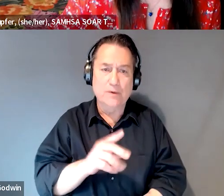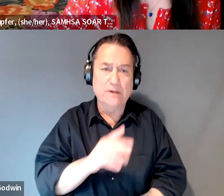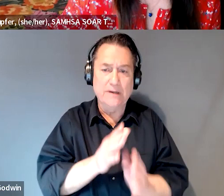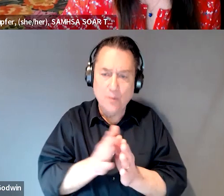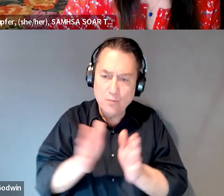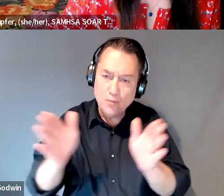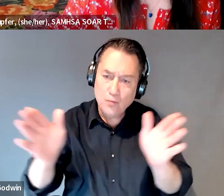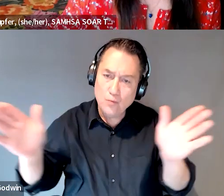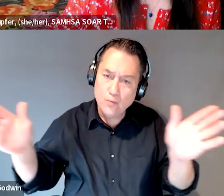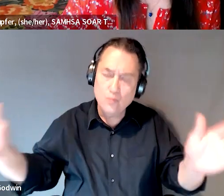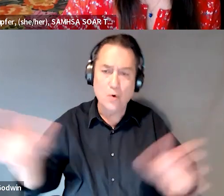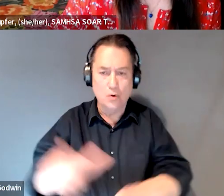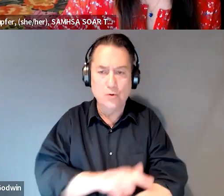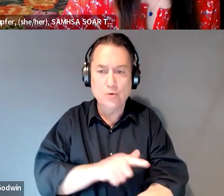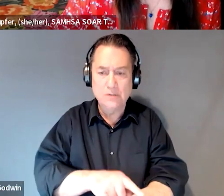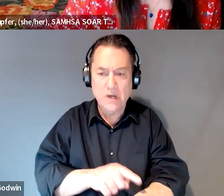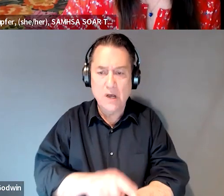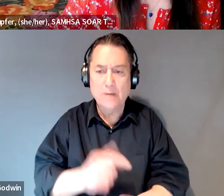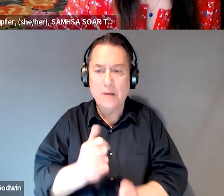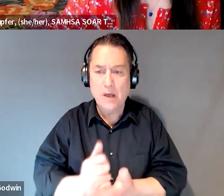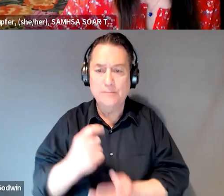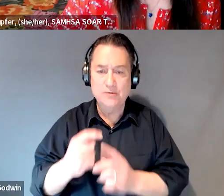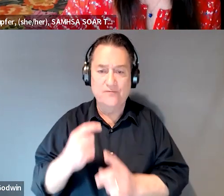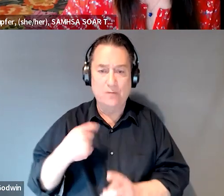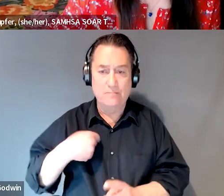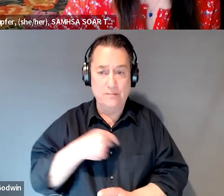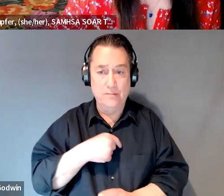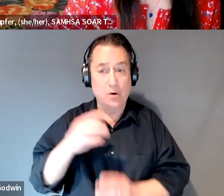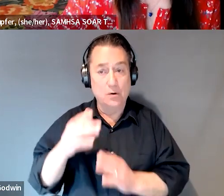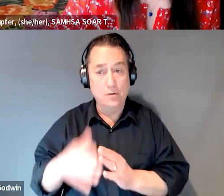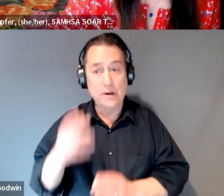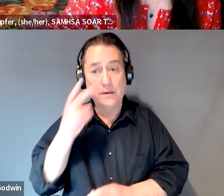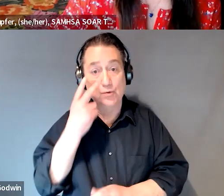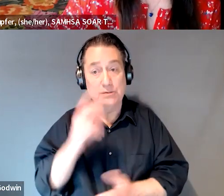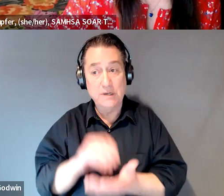and it just helps from our end to see the records specifically